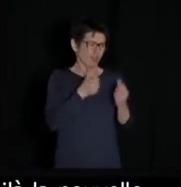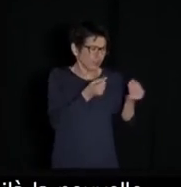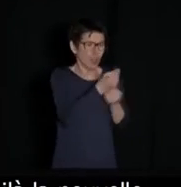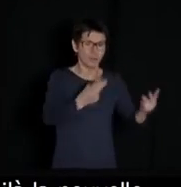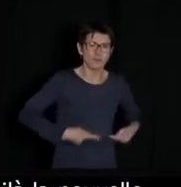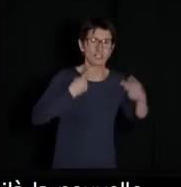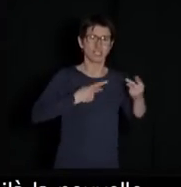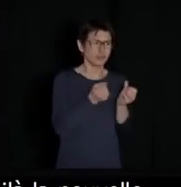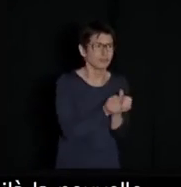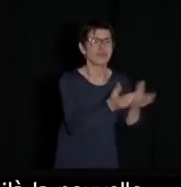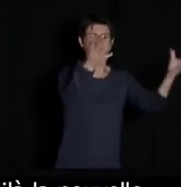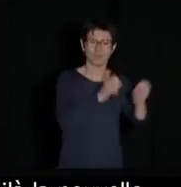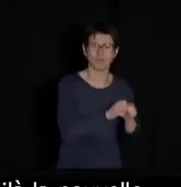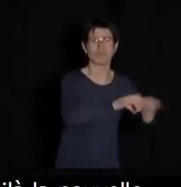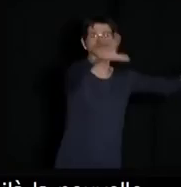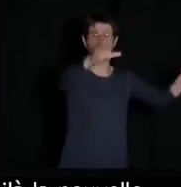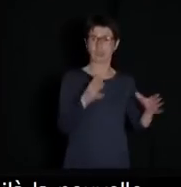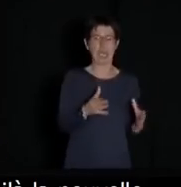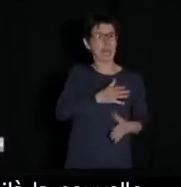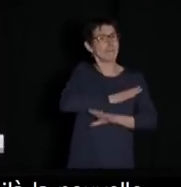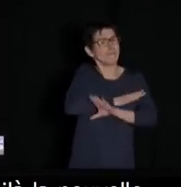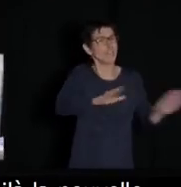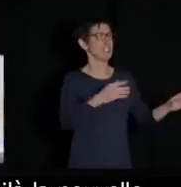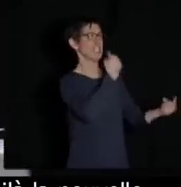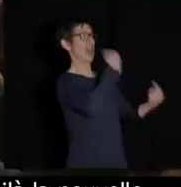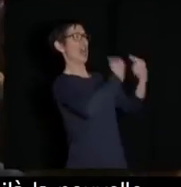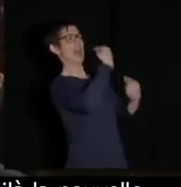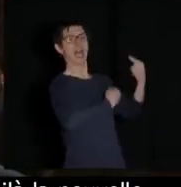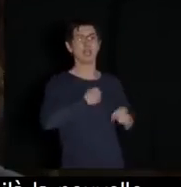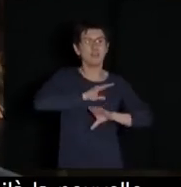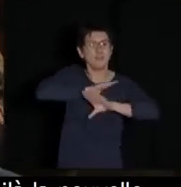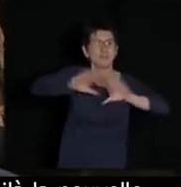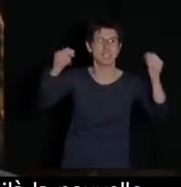Enough with the globalitarian order that intends to enter our minds to tell us what we have to do!